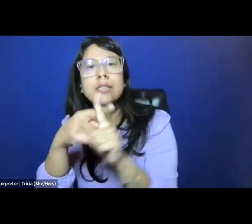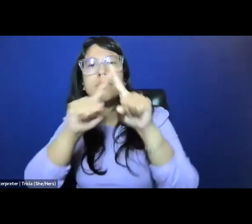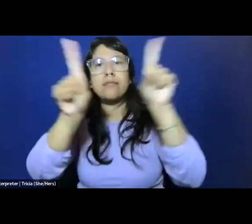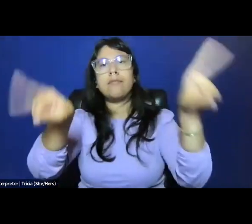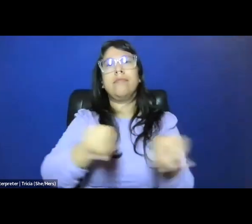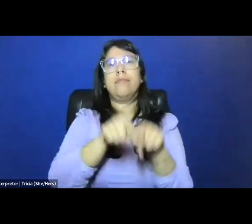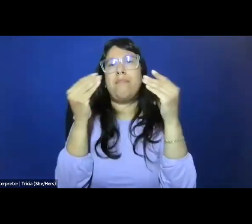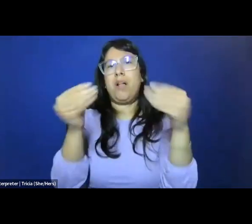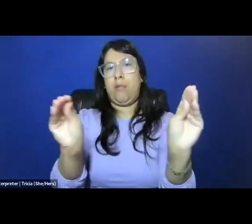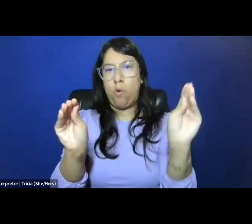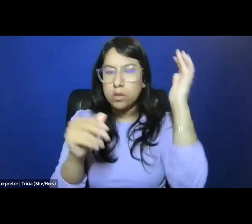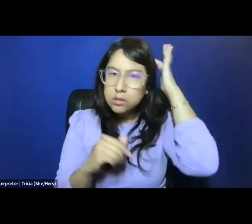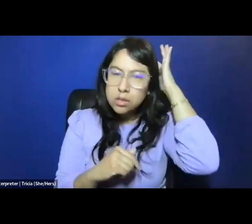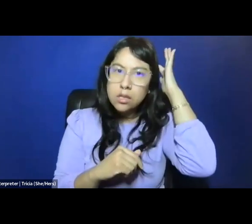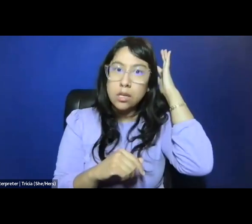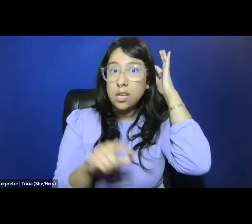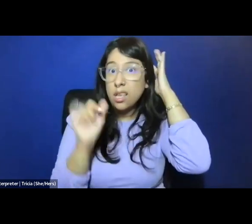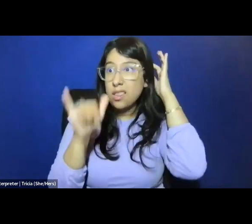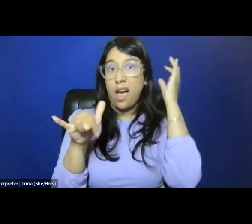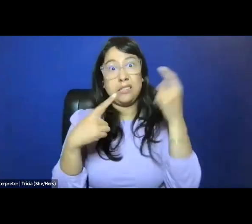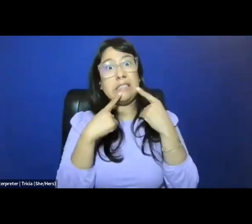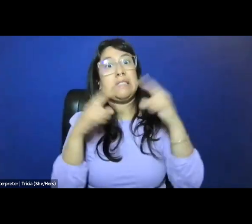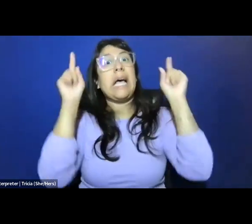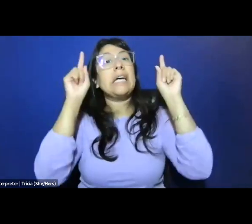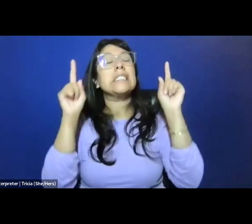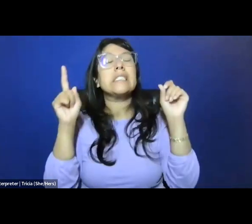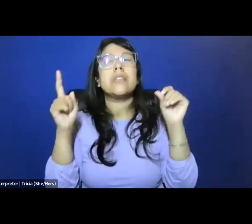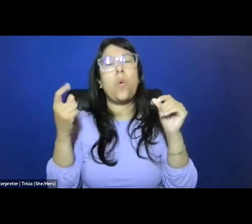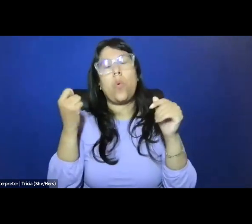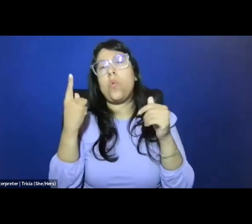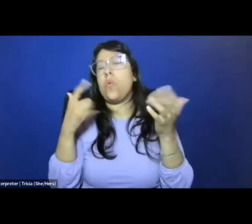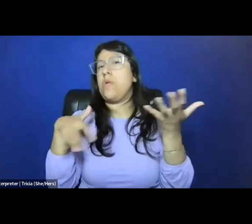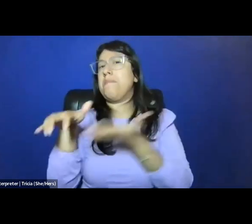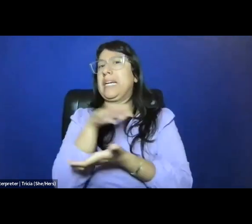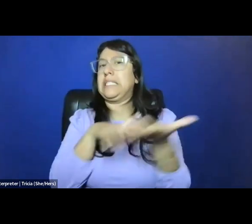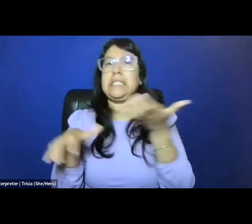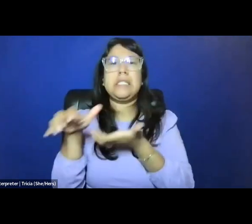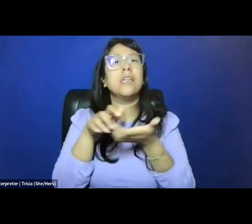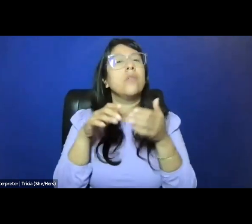And the success record of these efforts was mixed, the closer you get to Roe, increasingly judges were willing